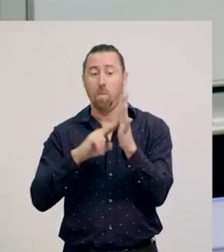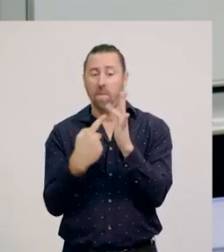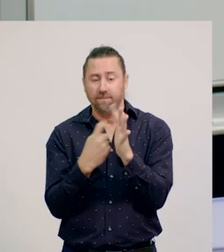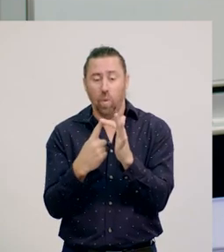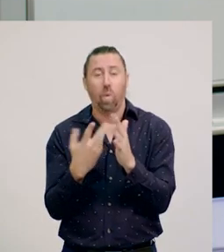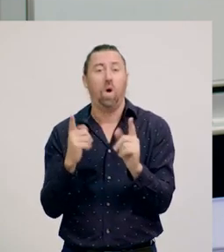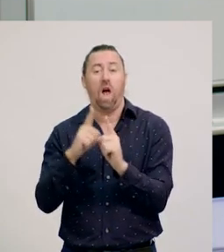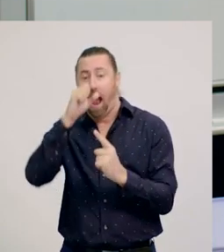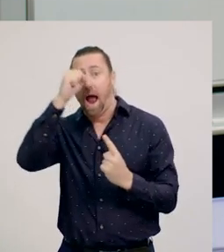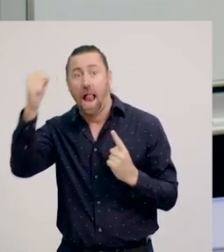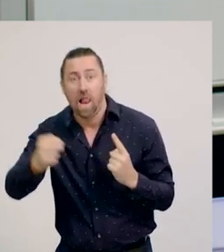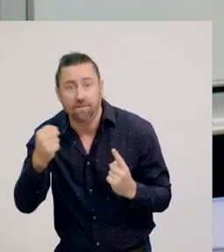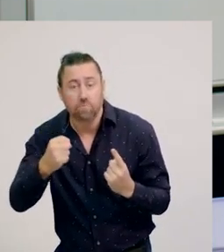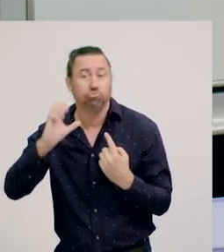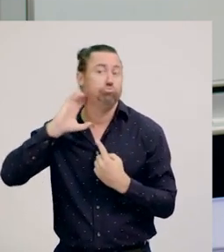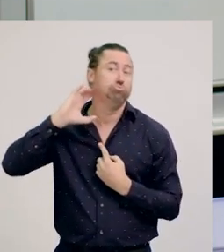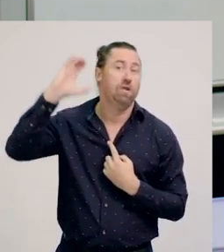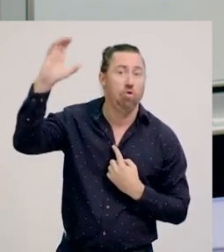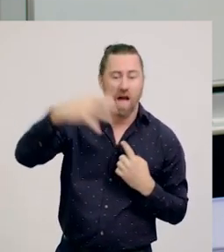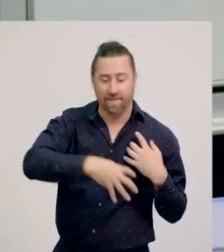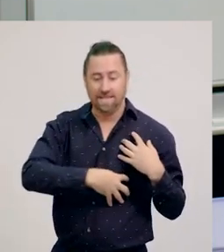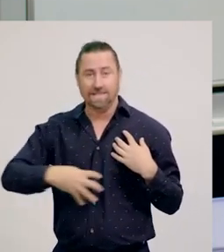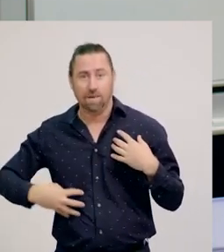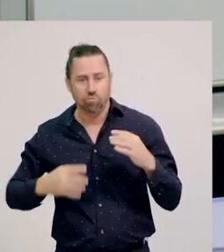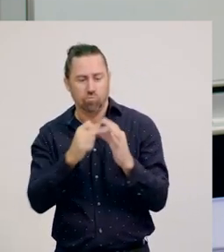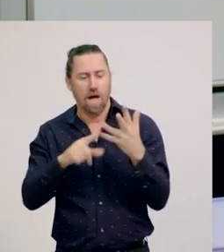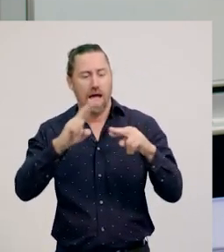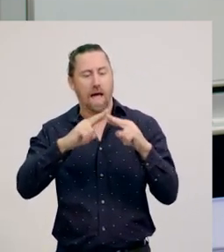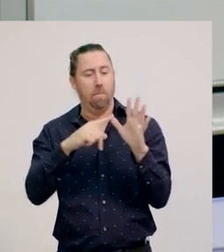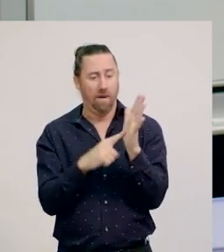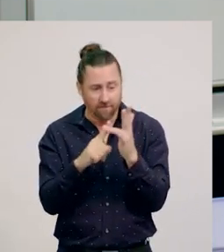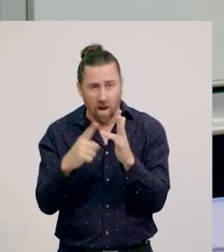like elephants, giraffes, zebras, buffalo, and antelopes.